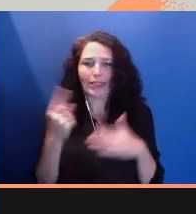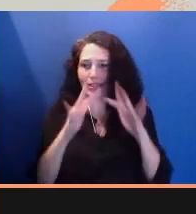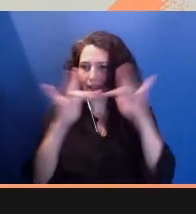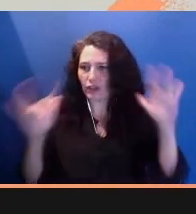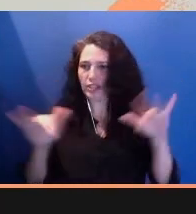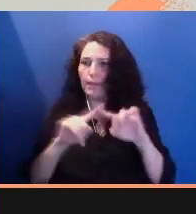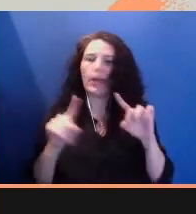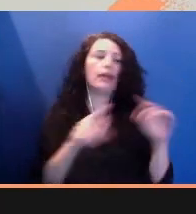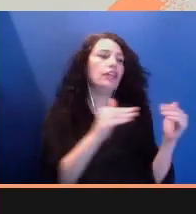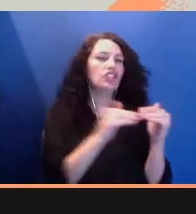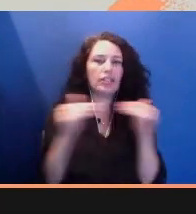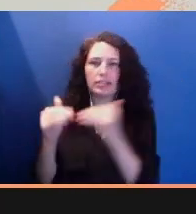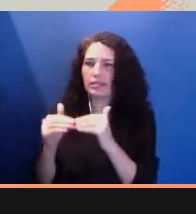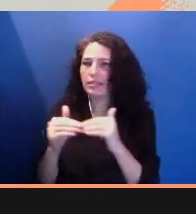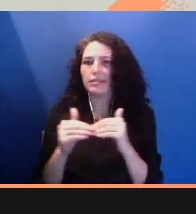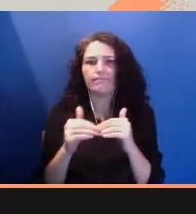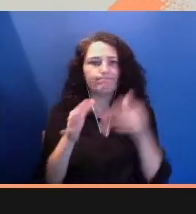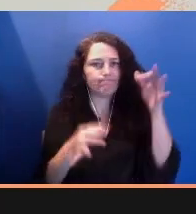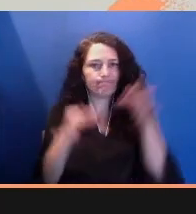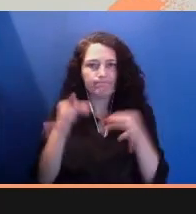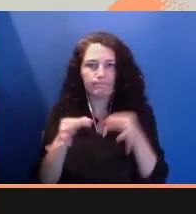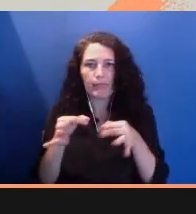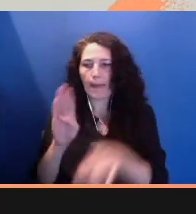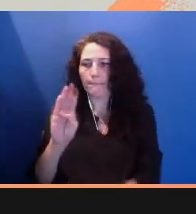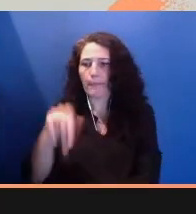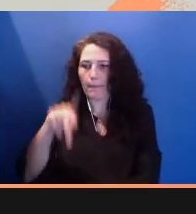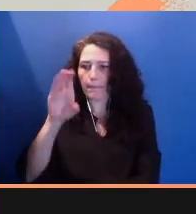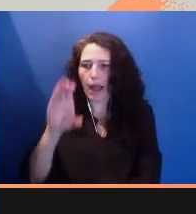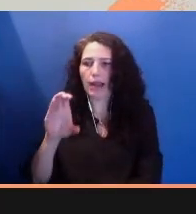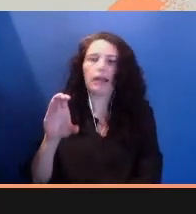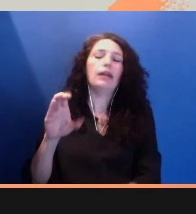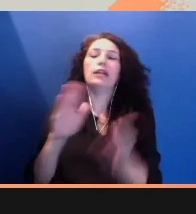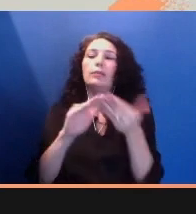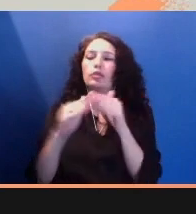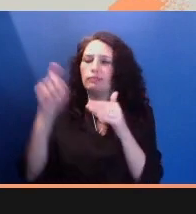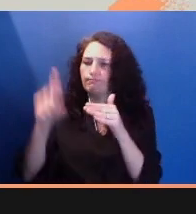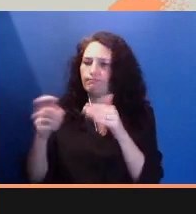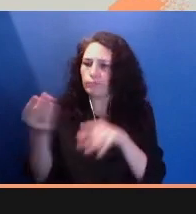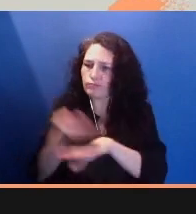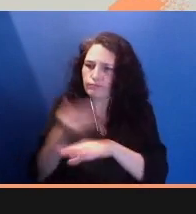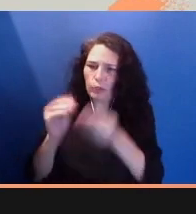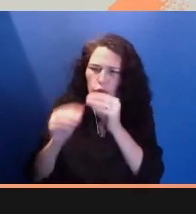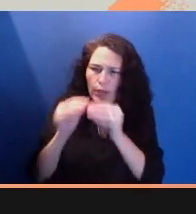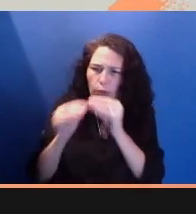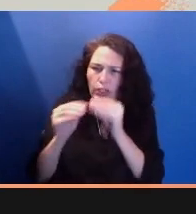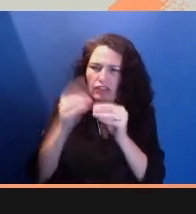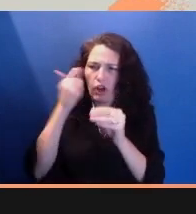BIPOC communities deserve reparation for the compounded generational damage suffered from media